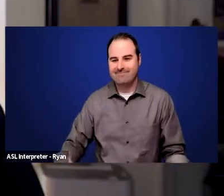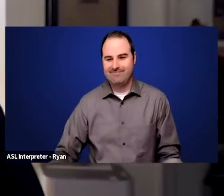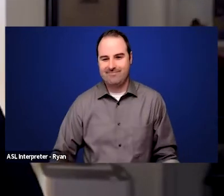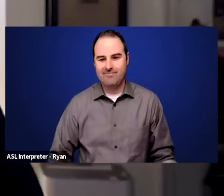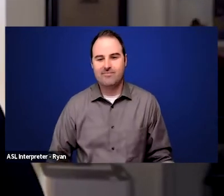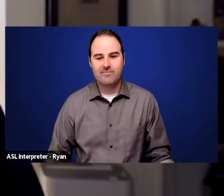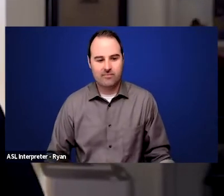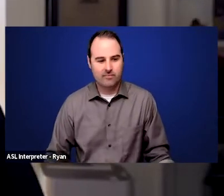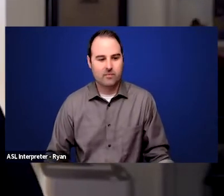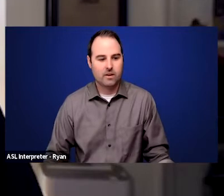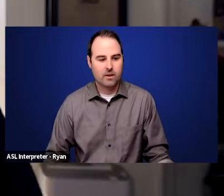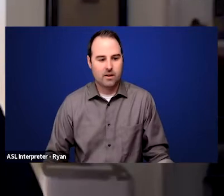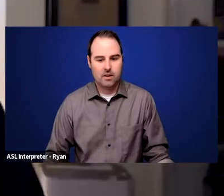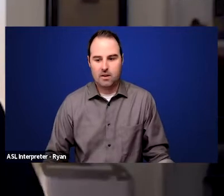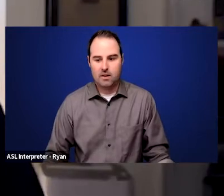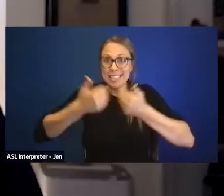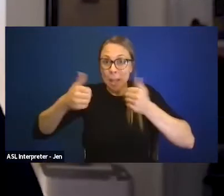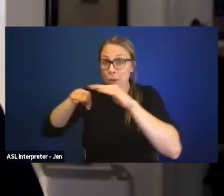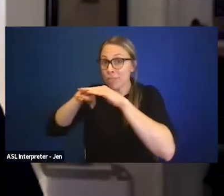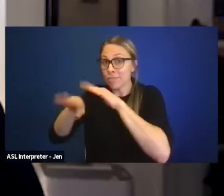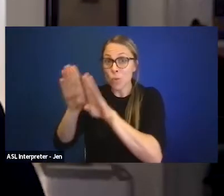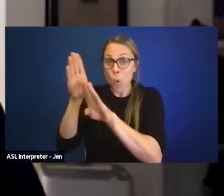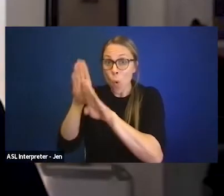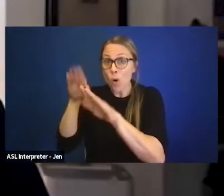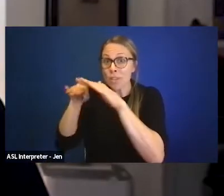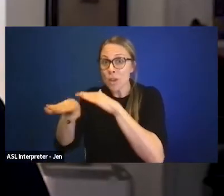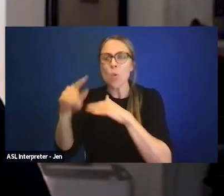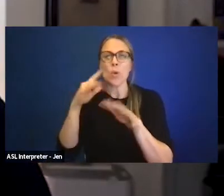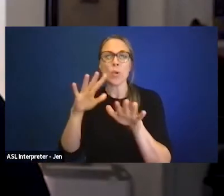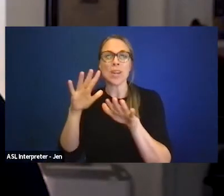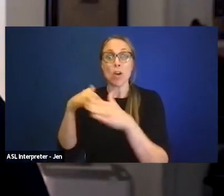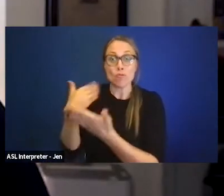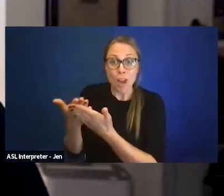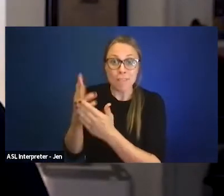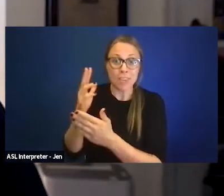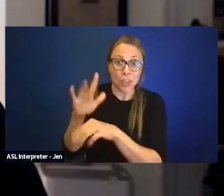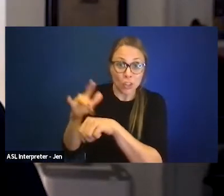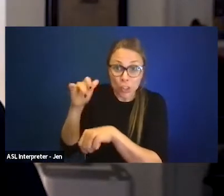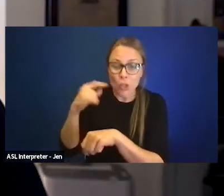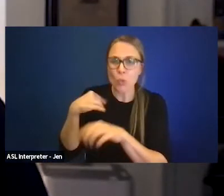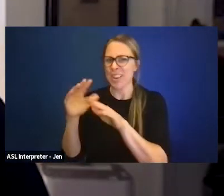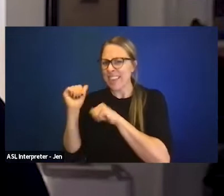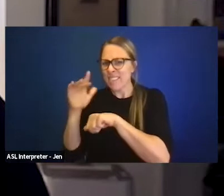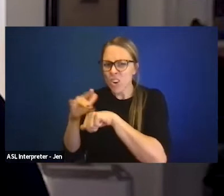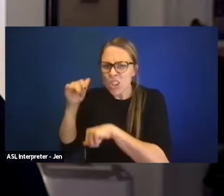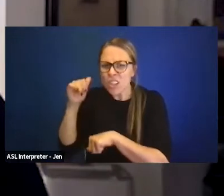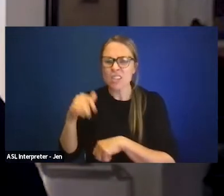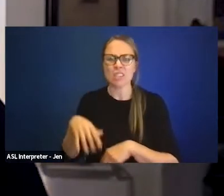we left an hour earlier, half an hour to an hour earlier. We didn't use the same curricula,